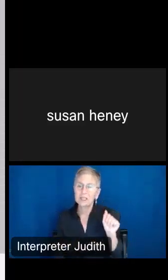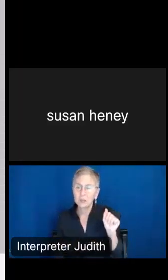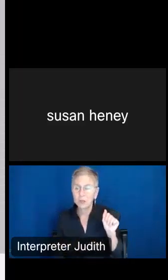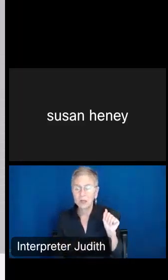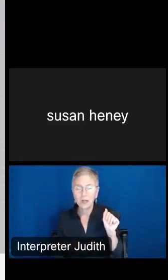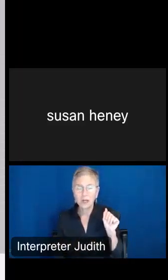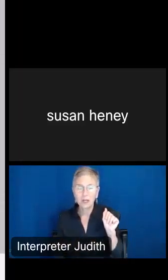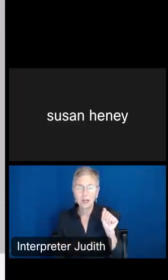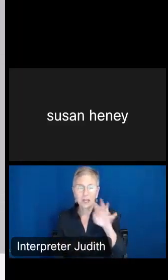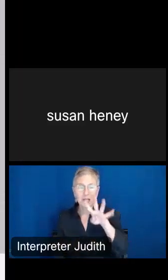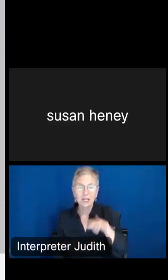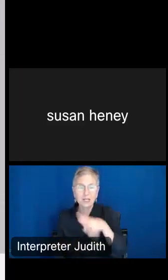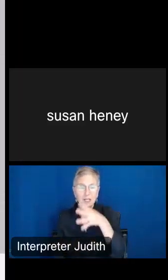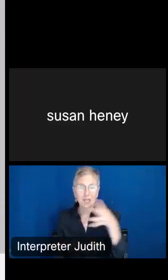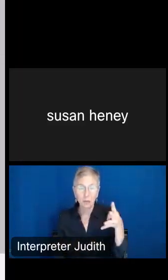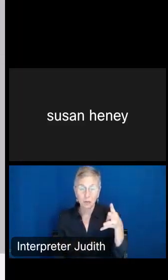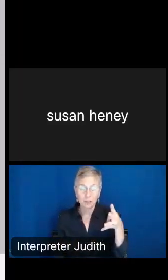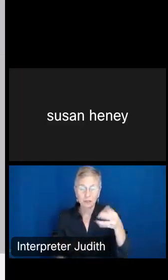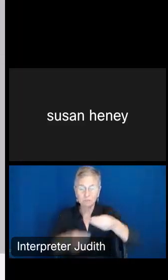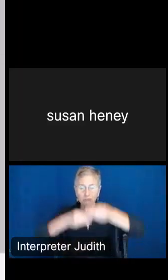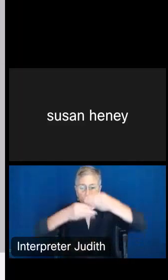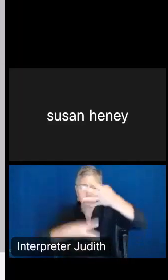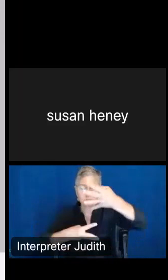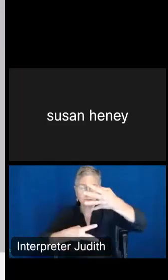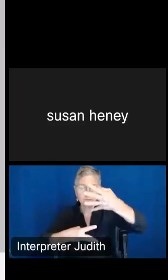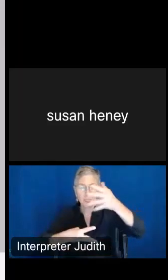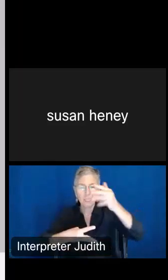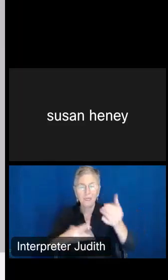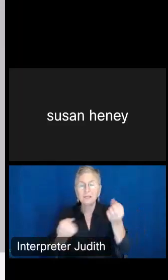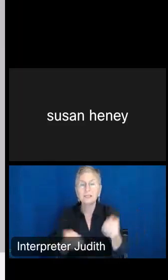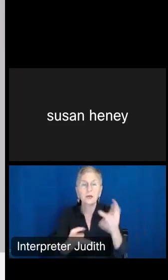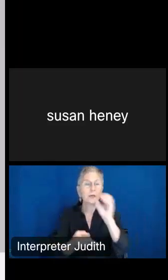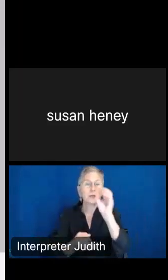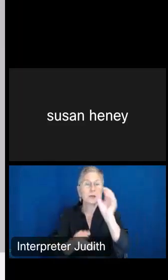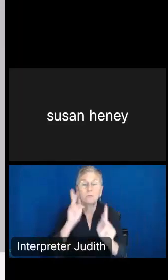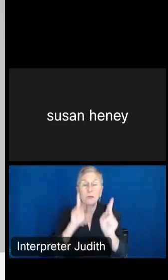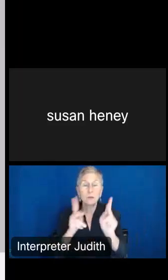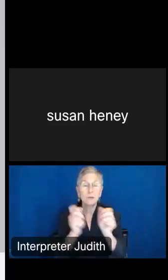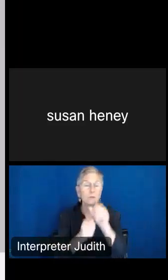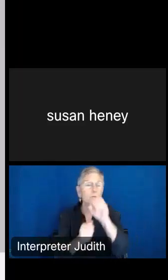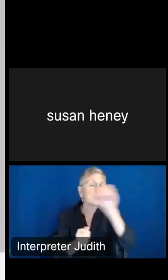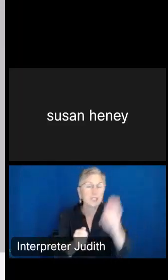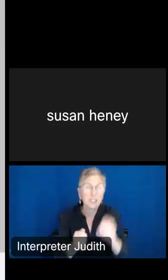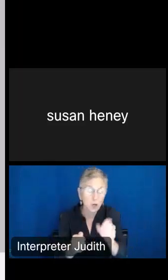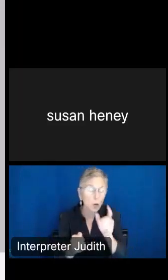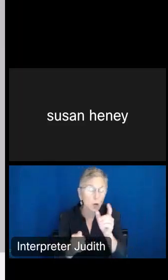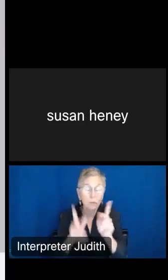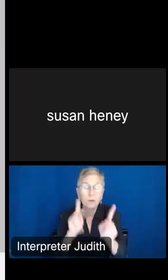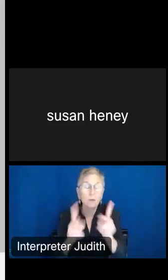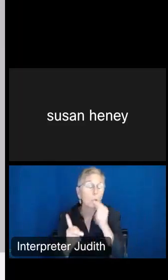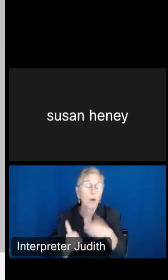and here is a percent of people with a disability, so this just ranks all the states and Puerto